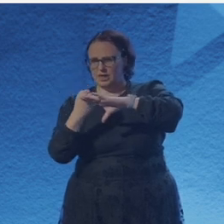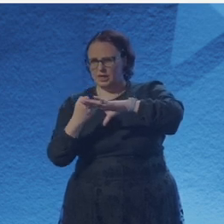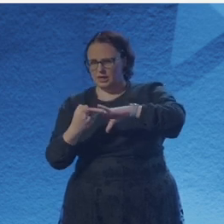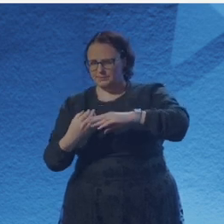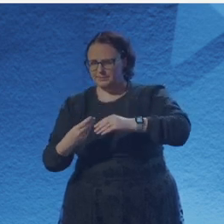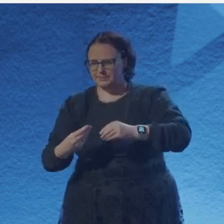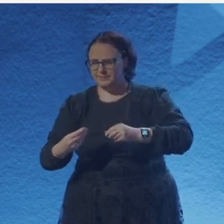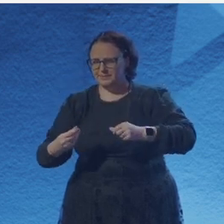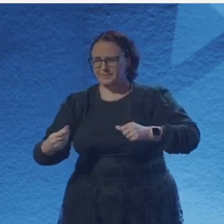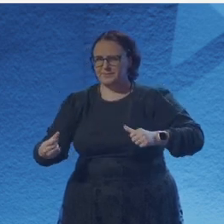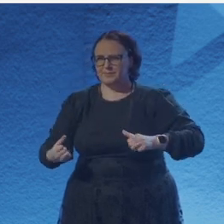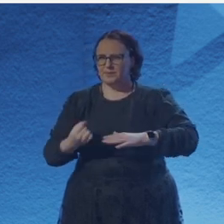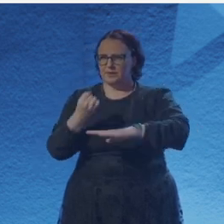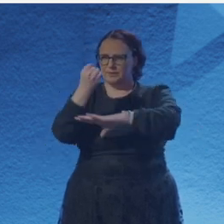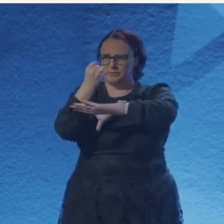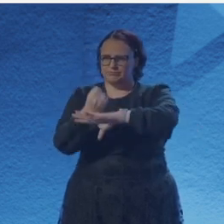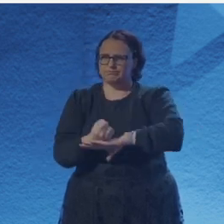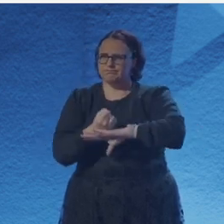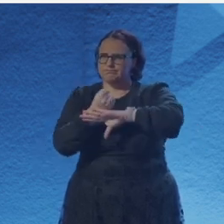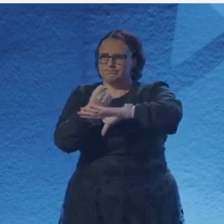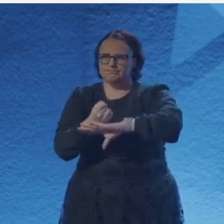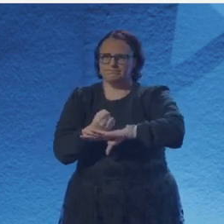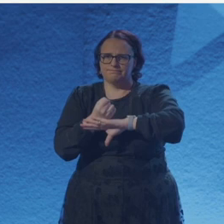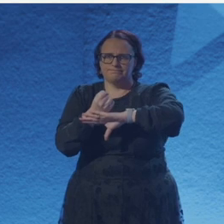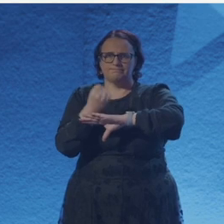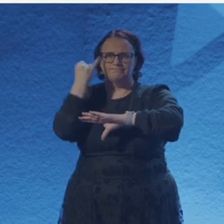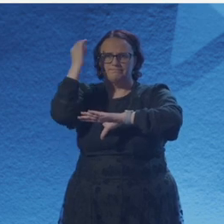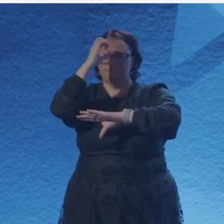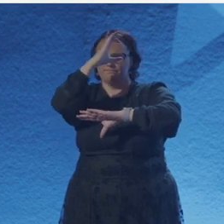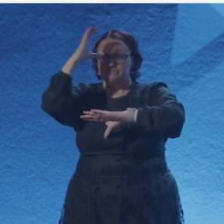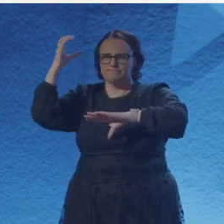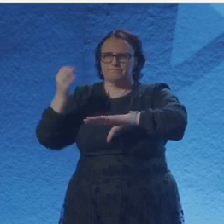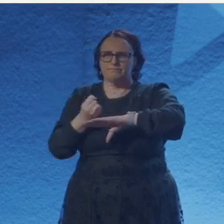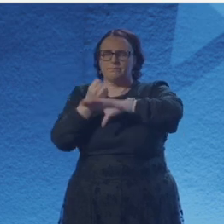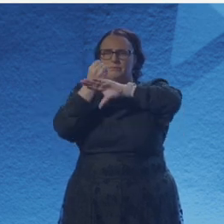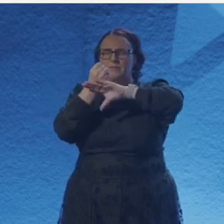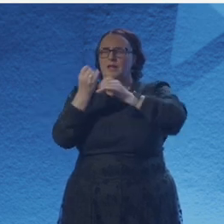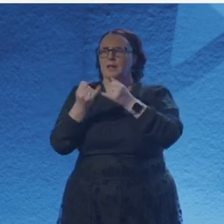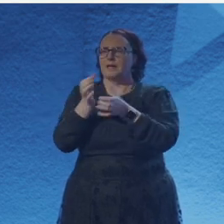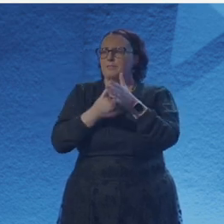unbirthed, tethered, tamed and trained. Imagine a snap, a wrench,